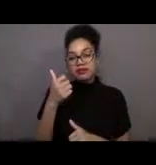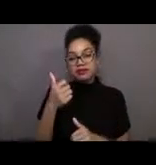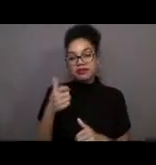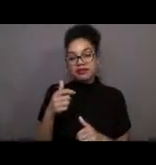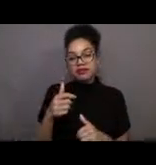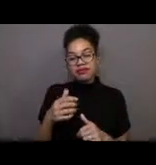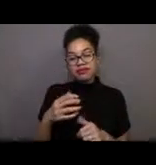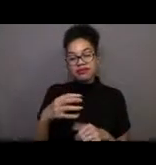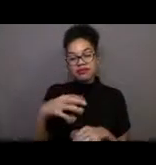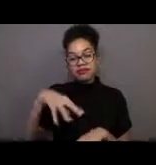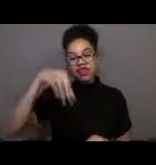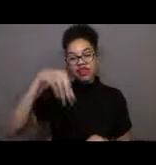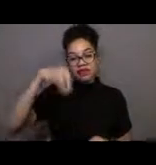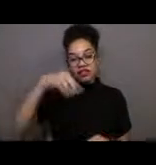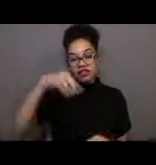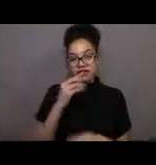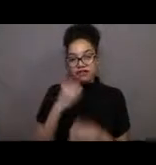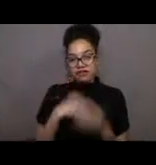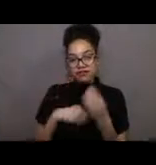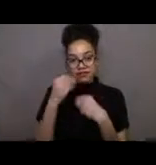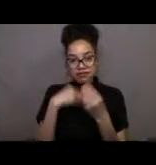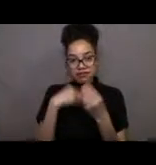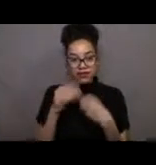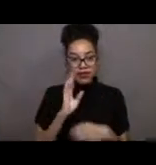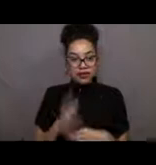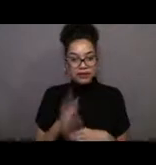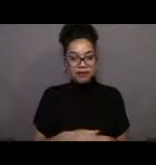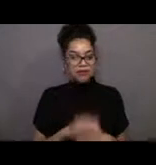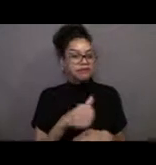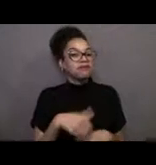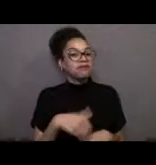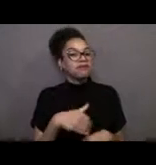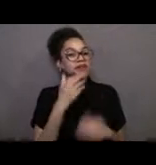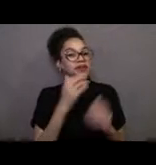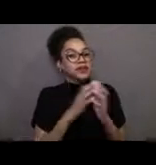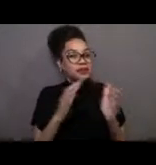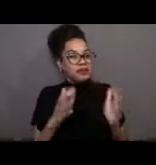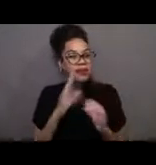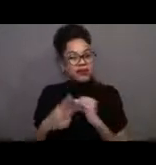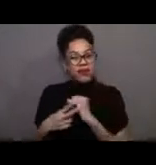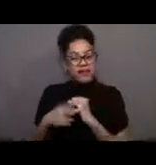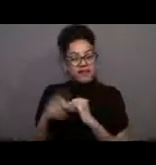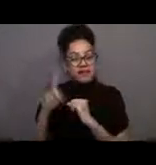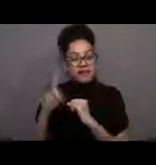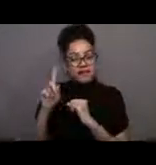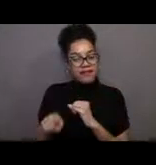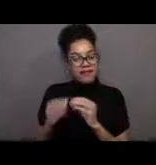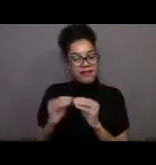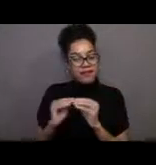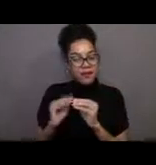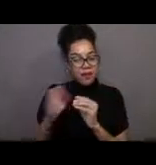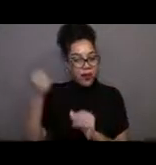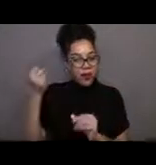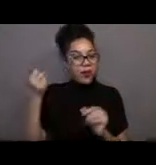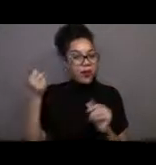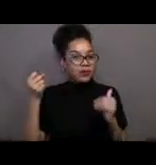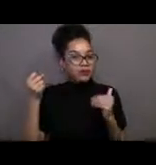[Nicole] Thanks, Chelsea. I'm going to save some of these, so we make sure we have enough time for everybody, but I'll try to get to a few other ones at the end.